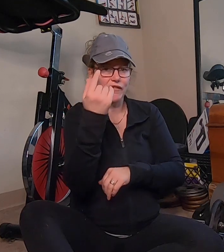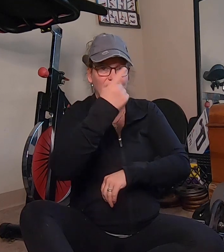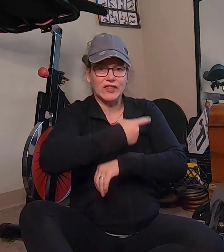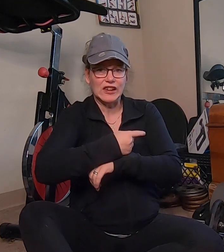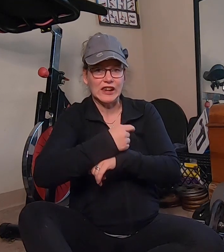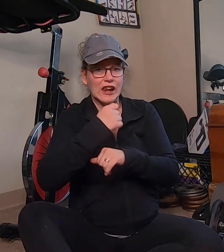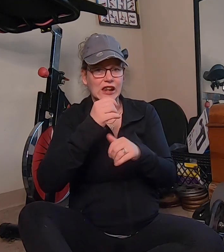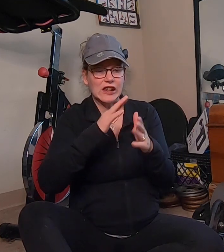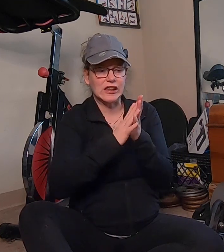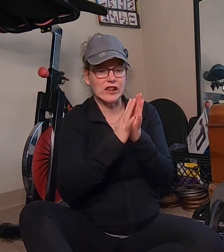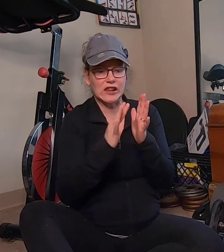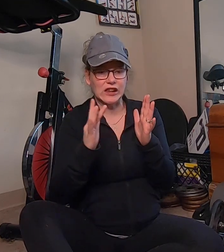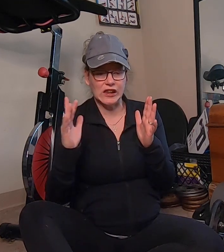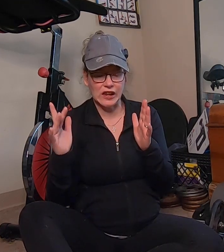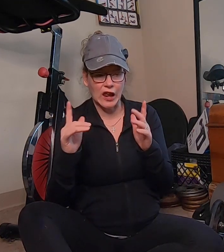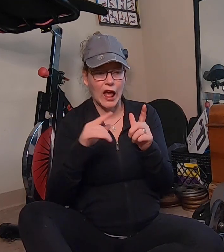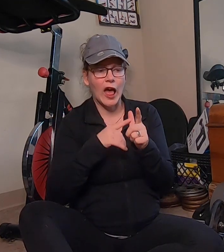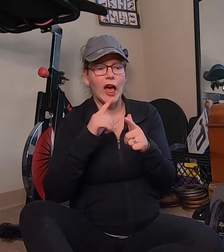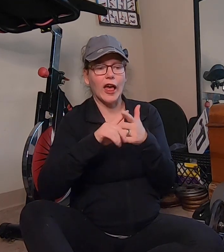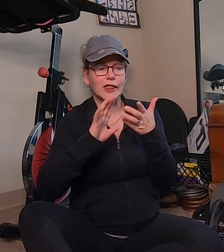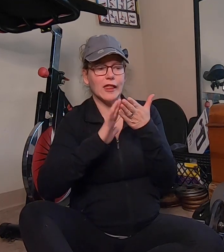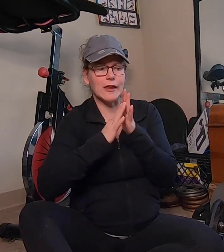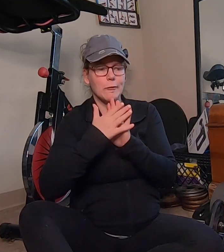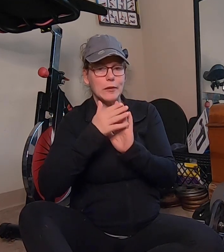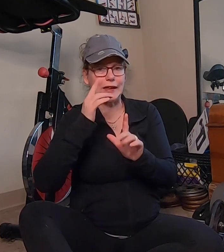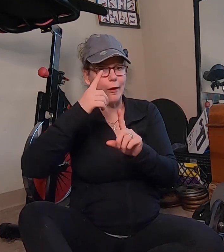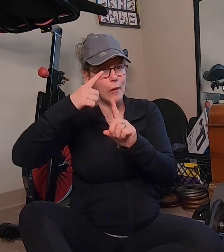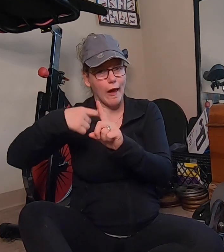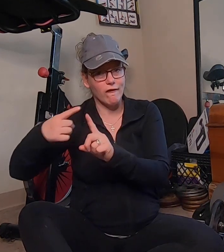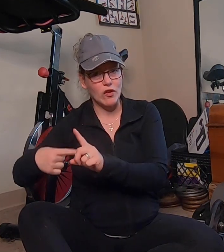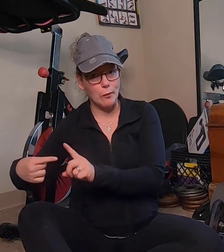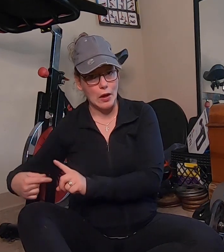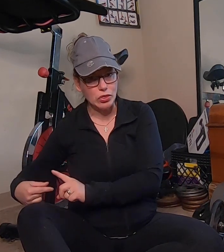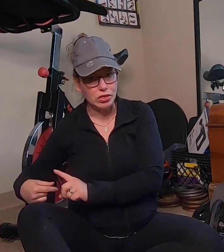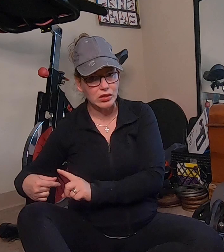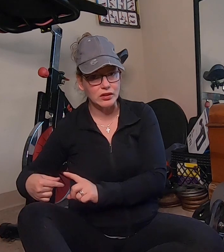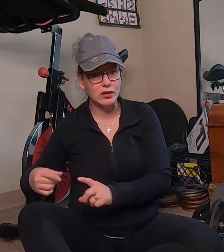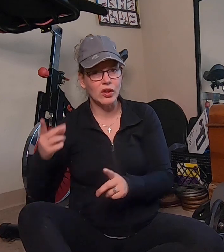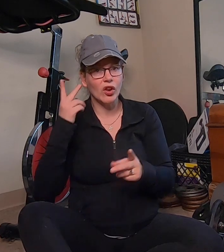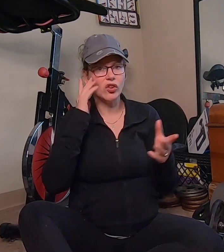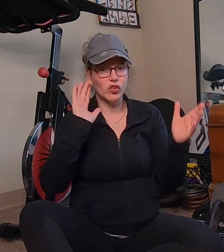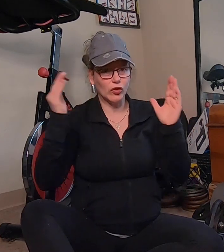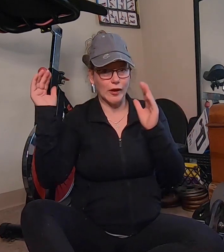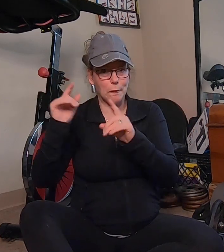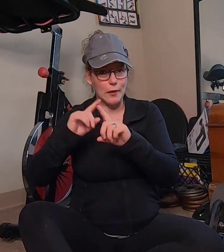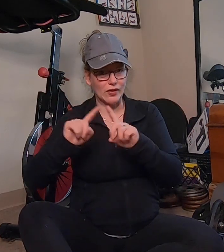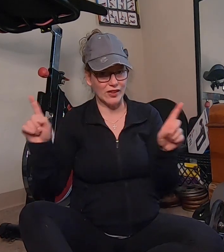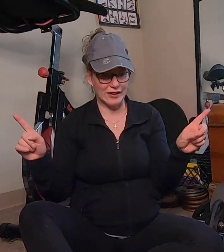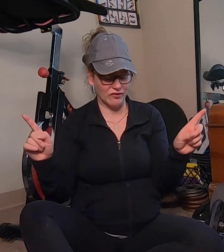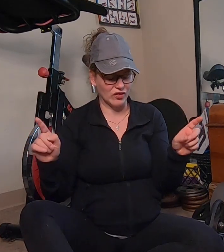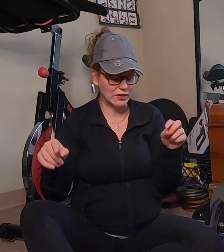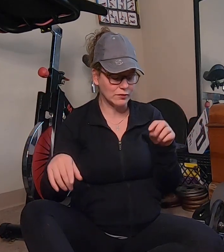15 days and then it became a every mont to compare the difference